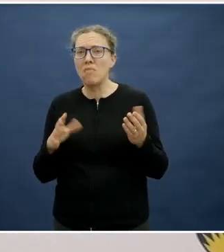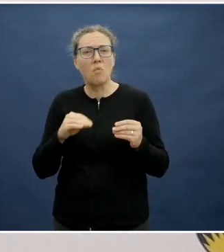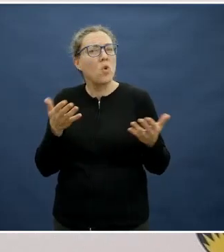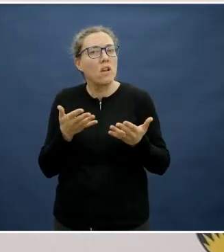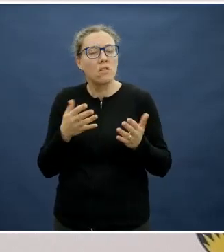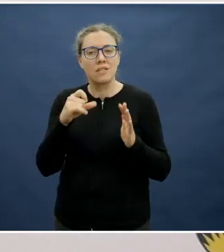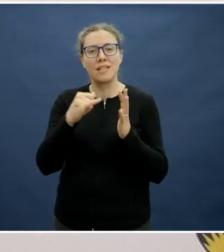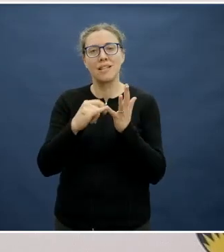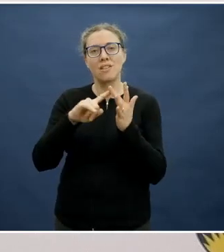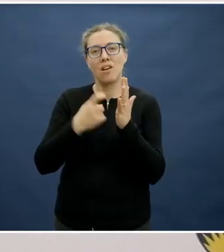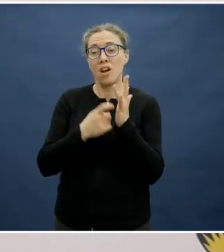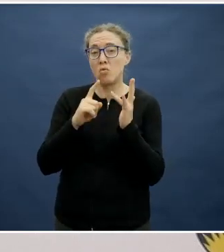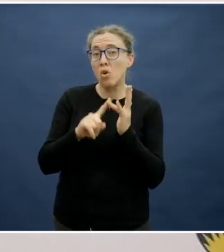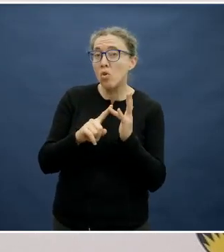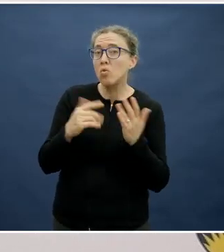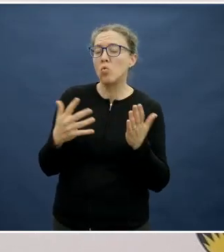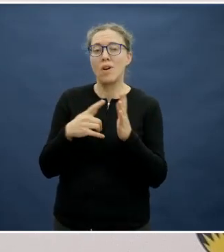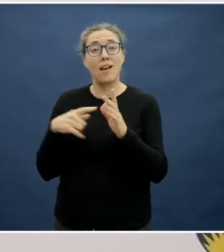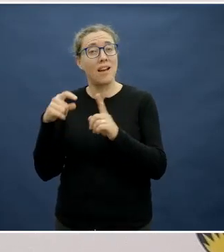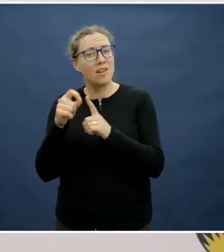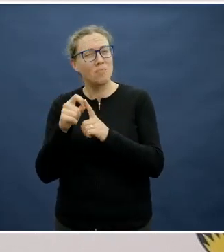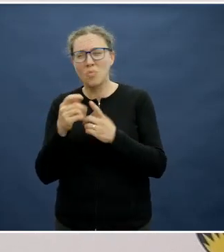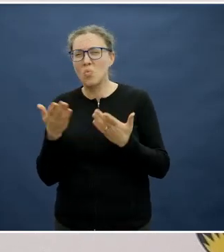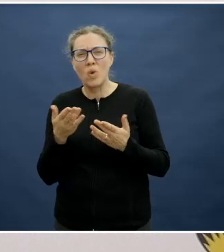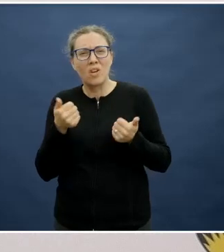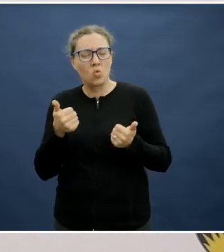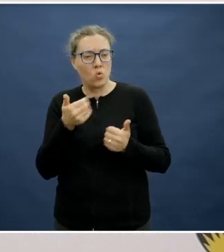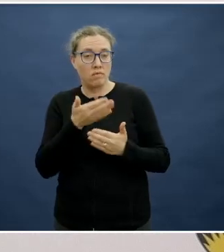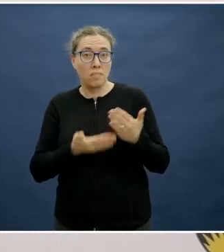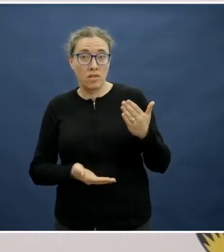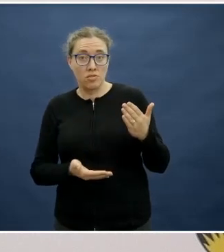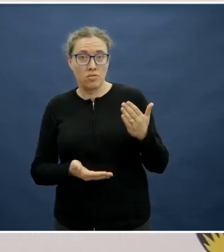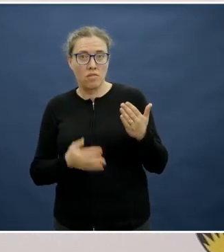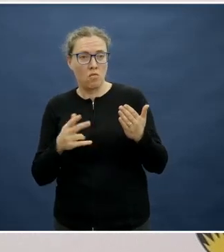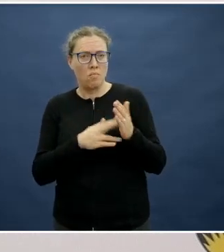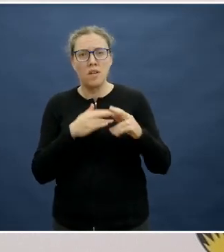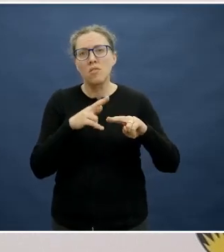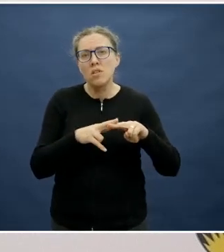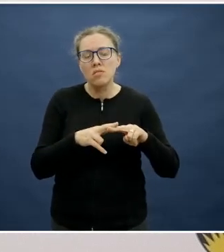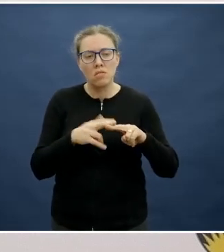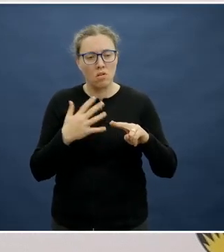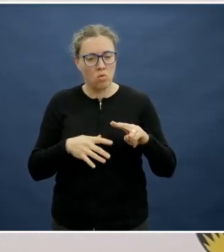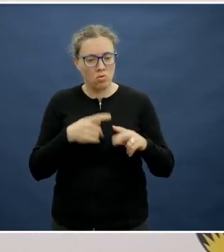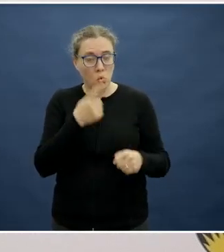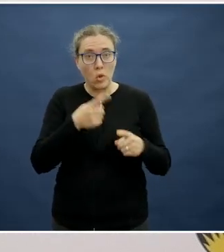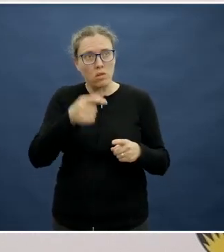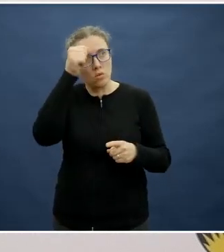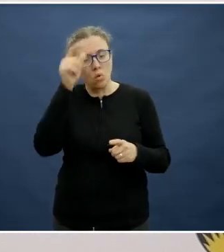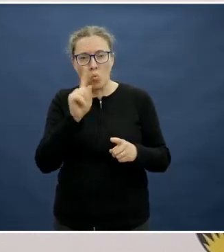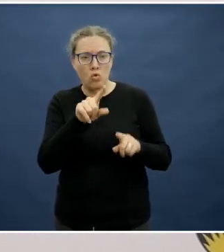these apps filling that gap where parents can get valid information quickly that will help inform the choices they are making?